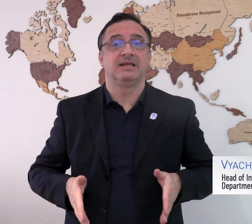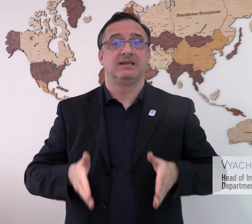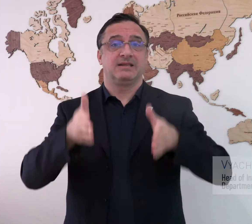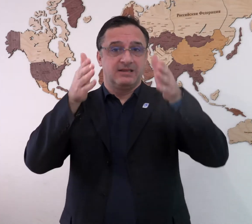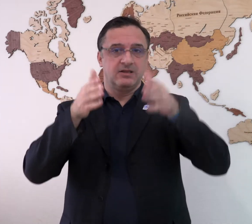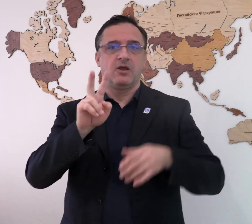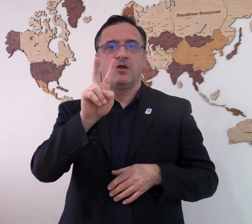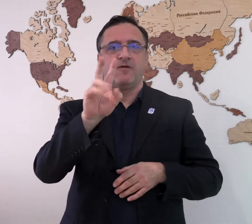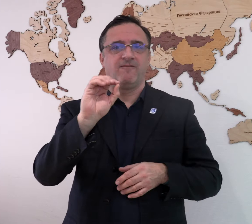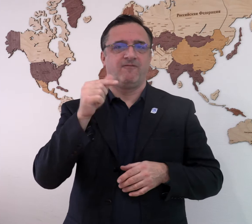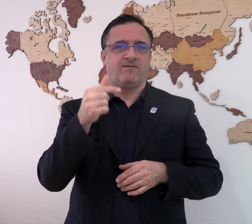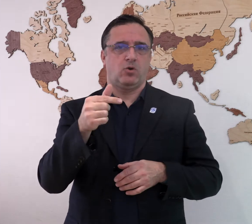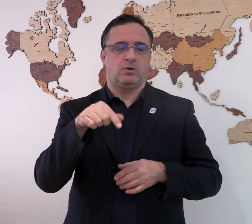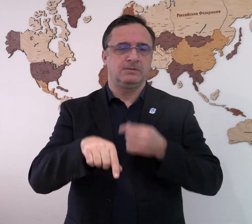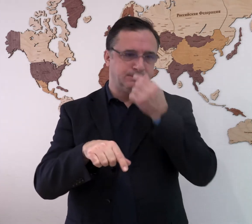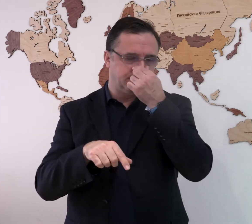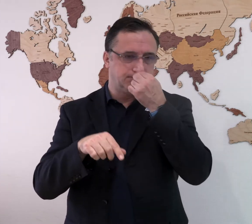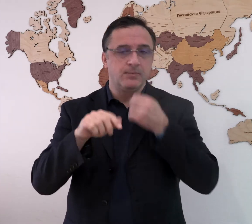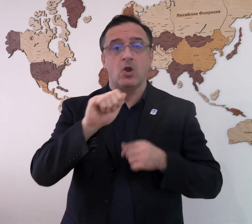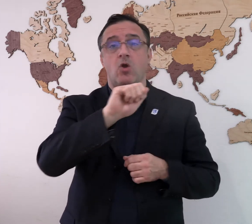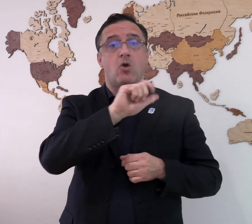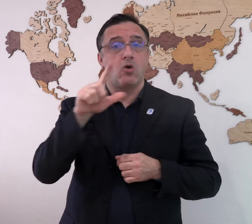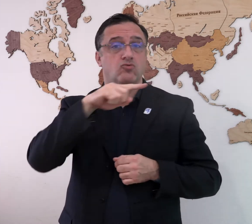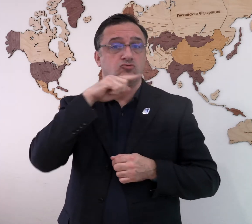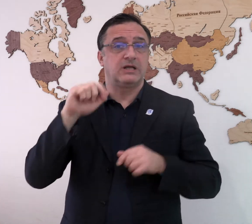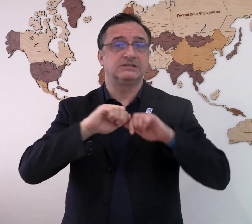was held in the building of the Central Board of the VOG